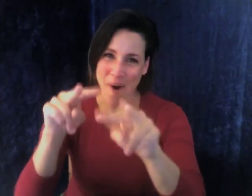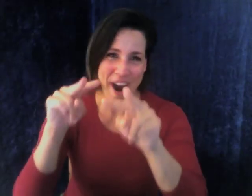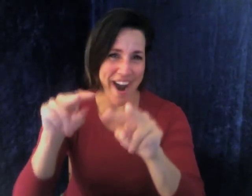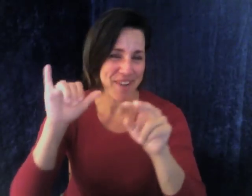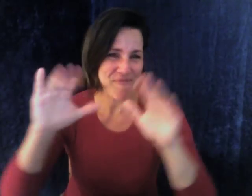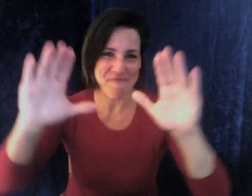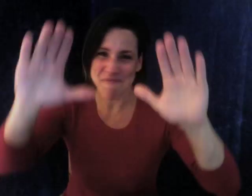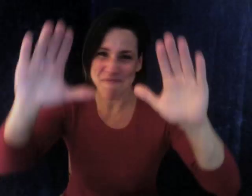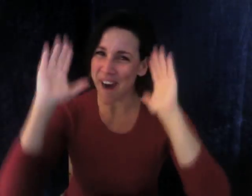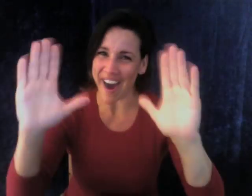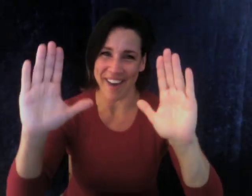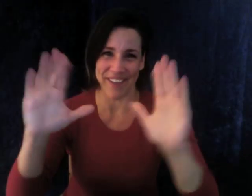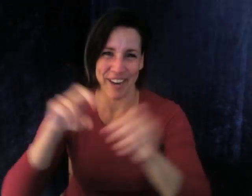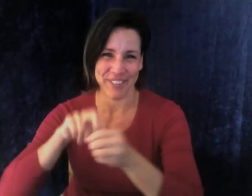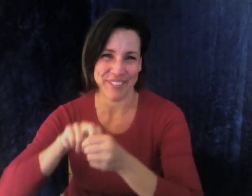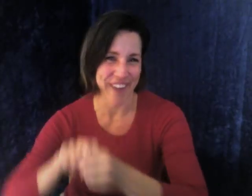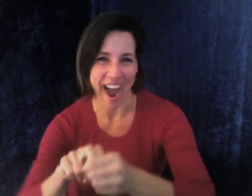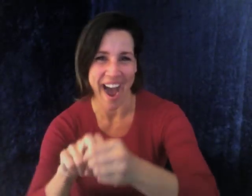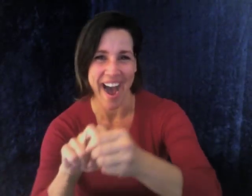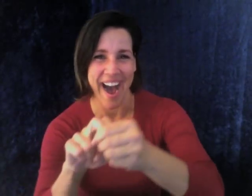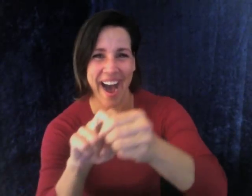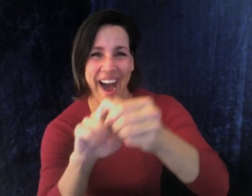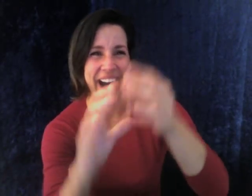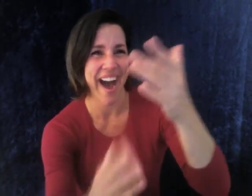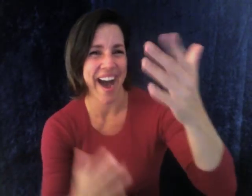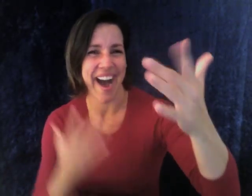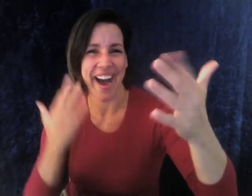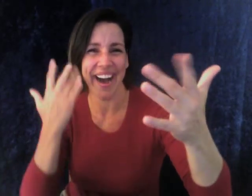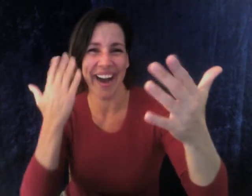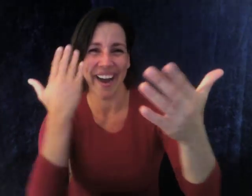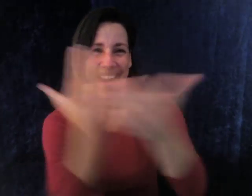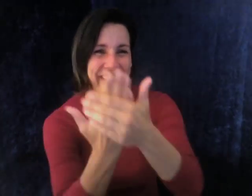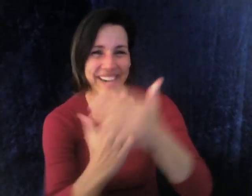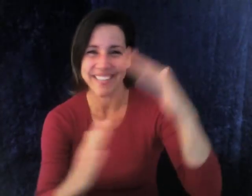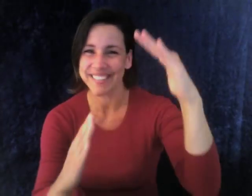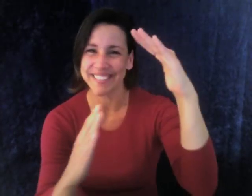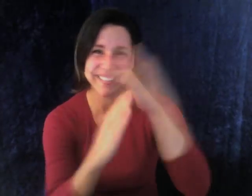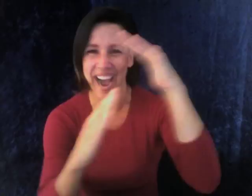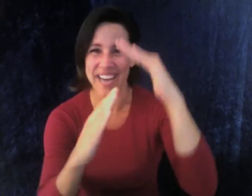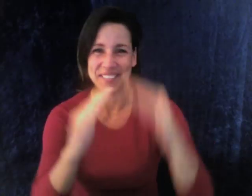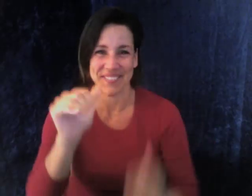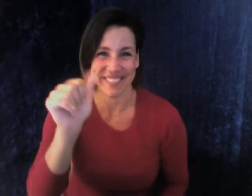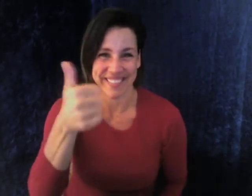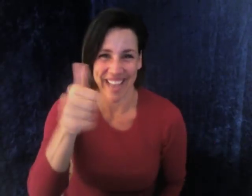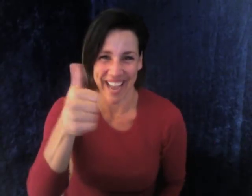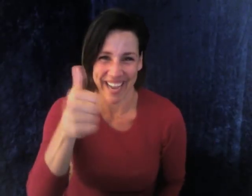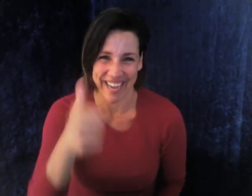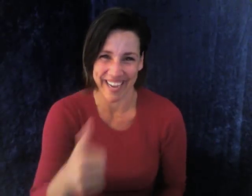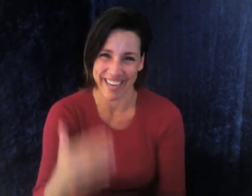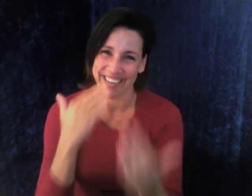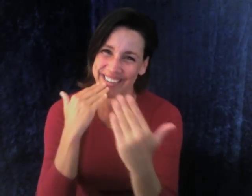I am looking forward to this wonderful ride to the top ten.